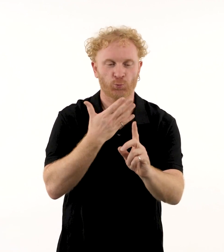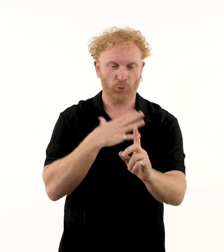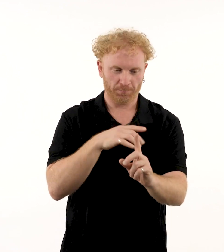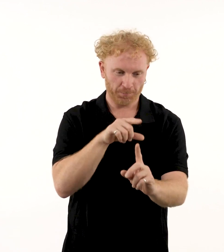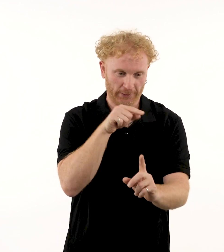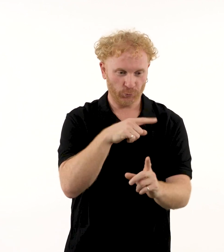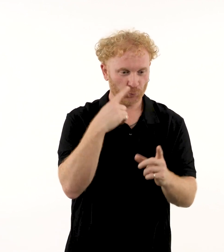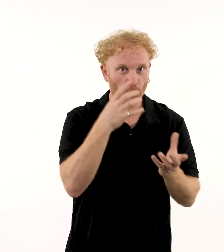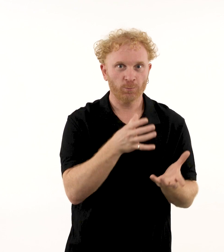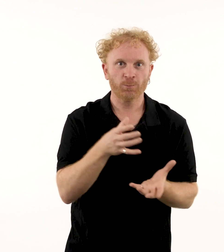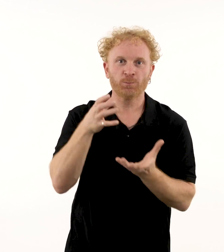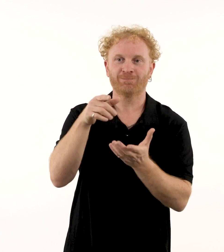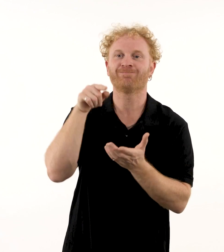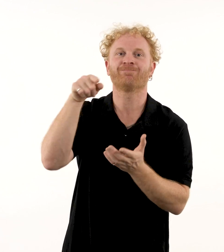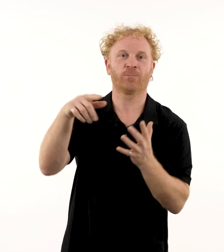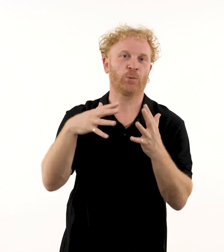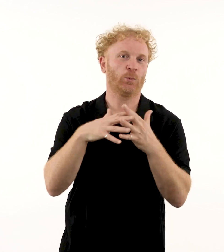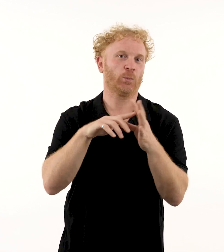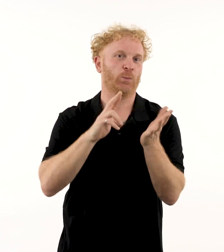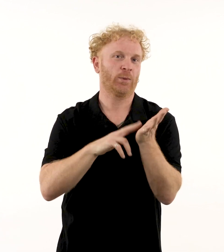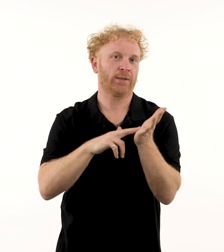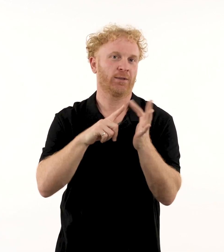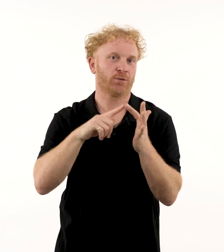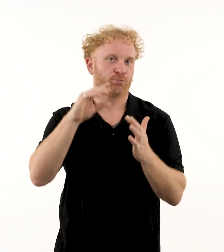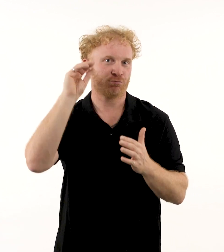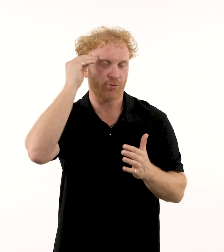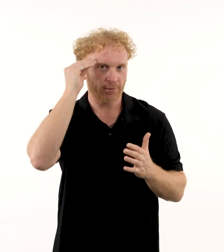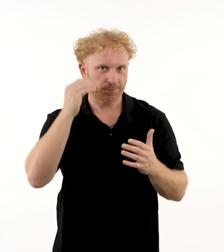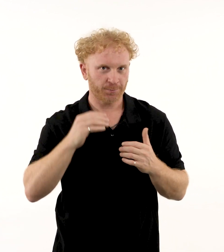so I entered it in the Wynne Prize’.